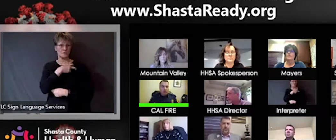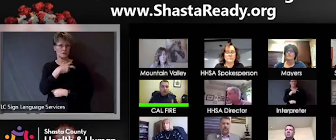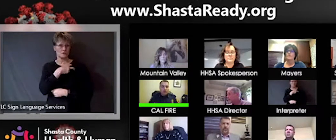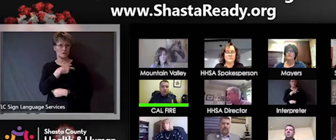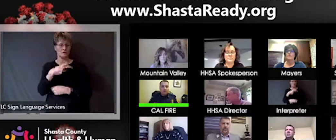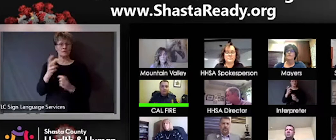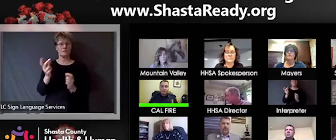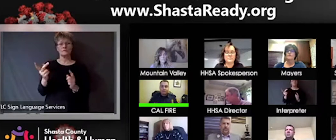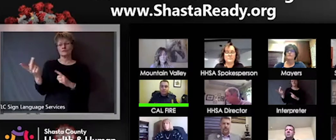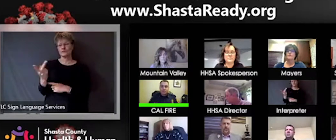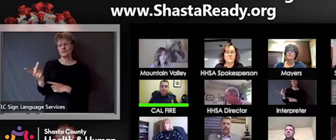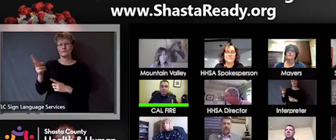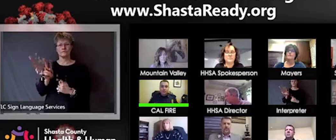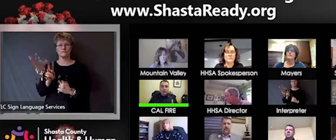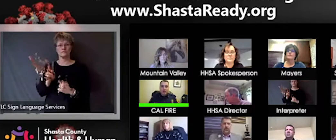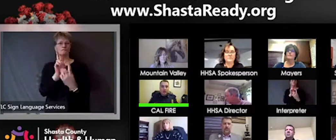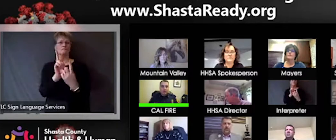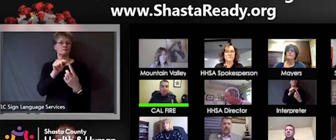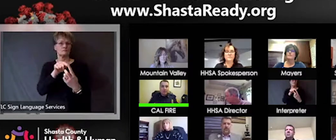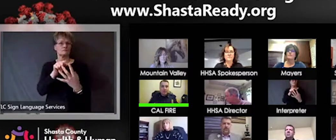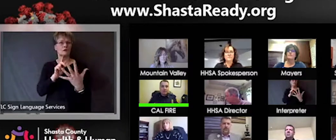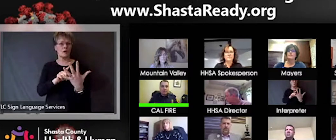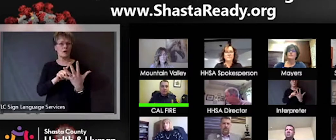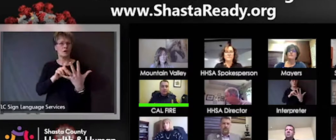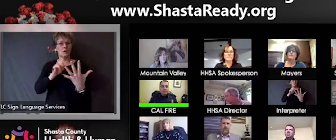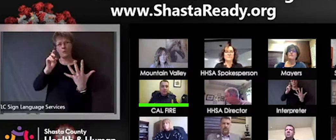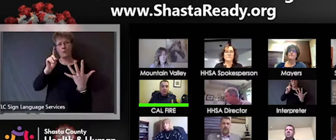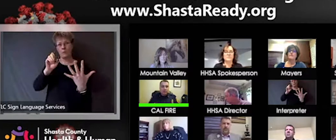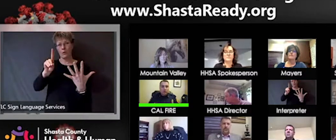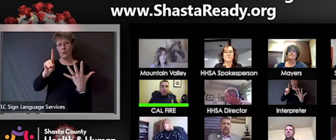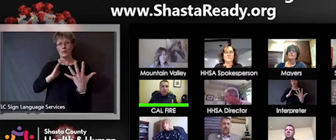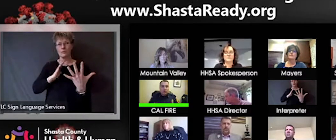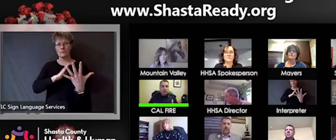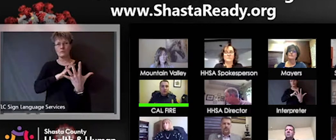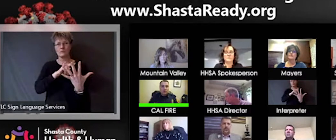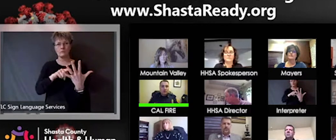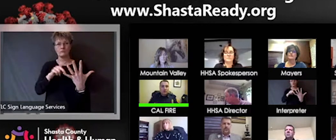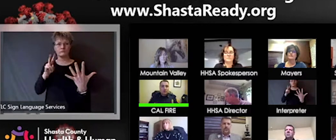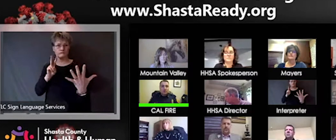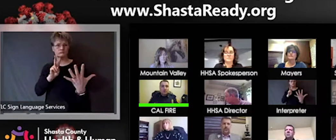yesterday and talk in depth about where we're going with the organization and